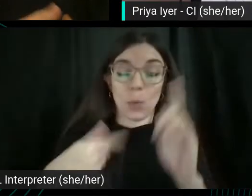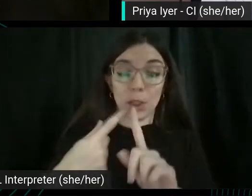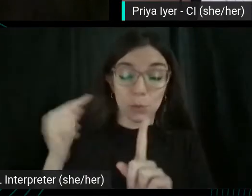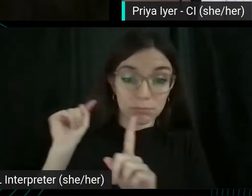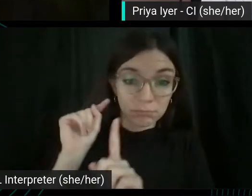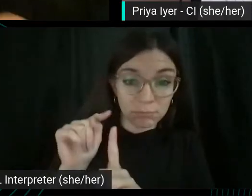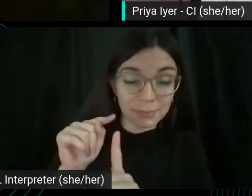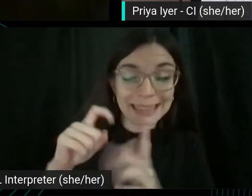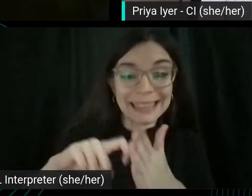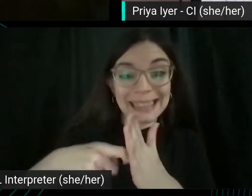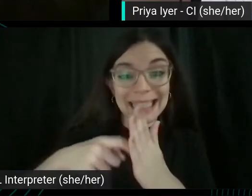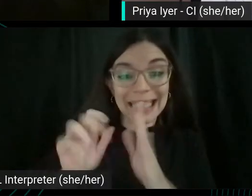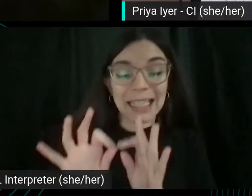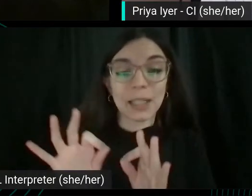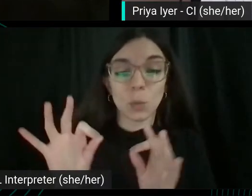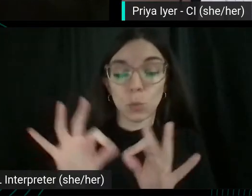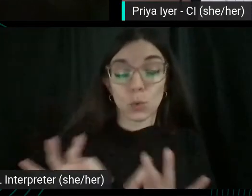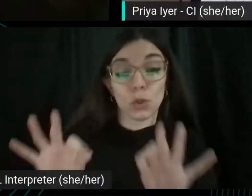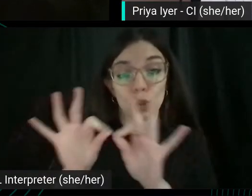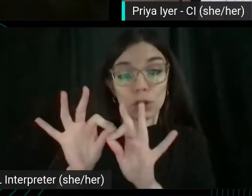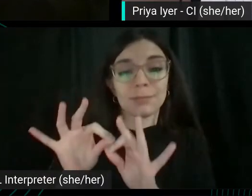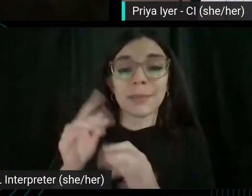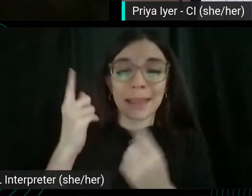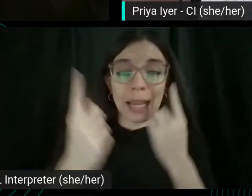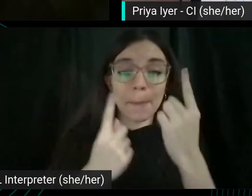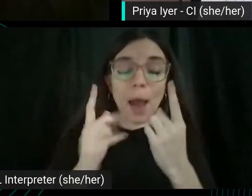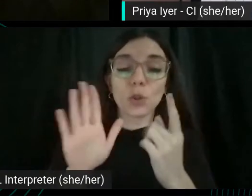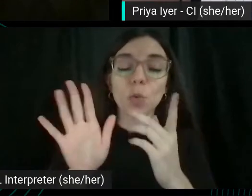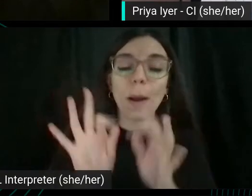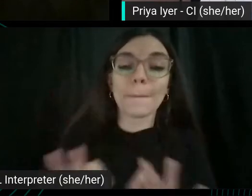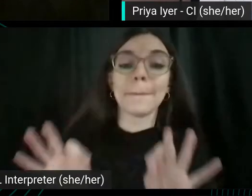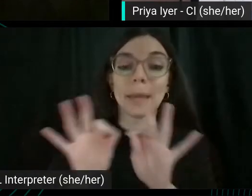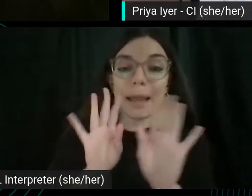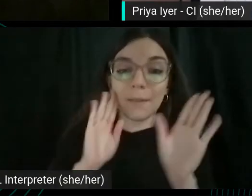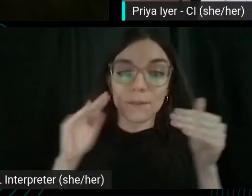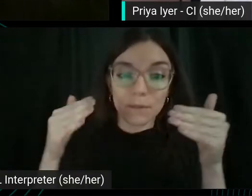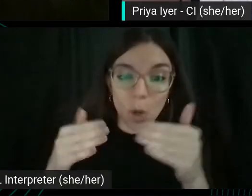think about like your main focus keyword. So in some of those like college ones, I was, I was saying before